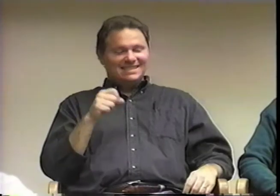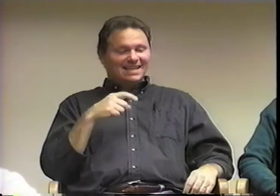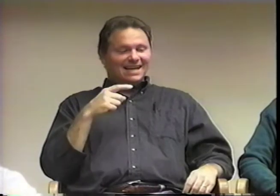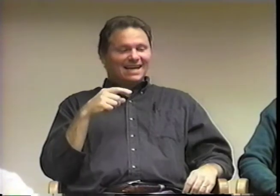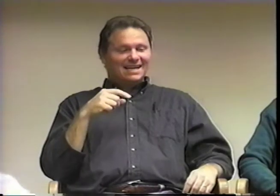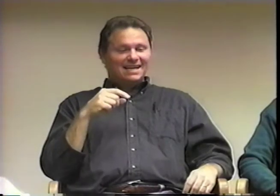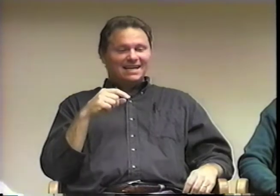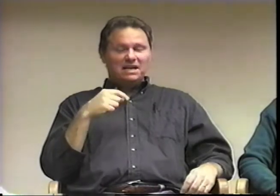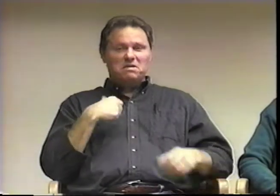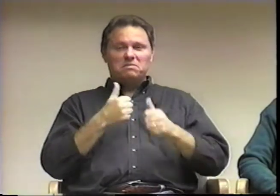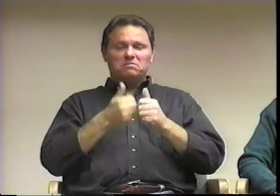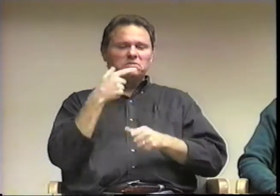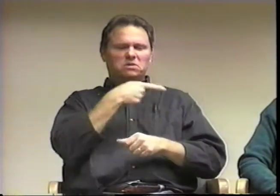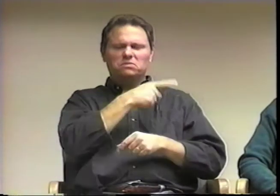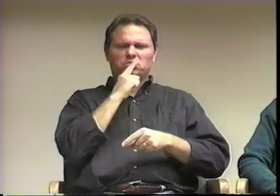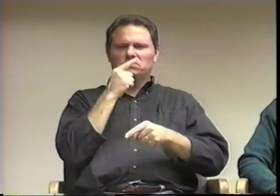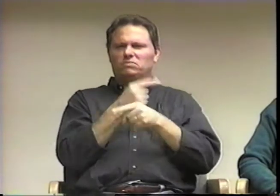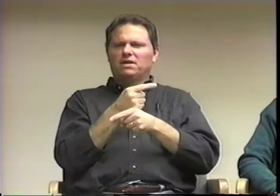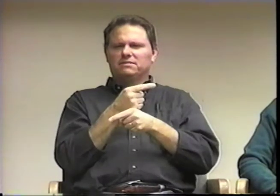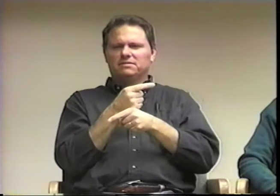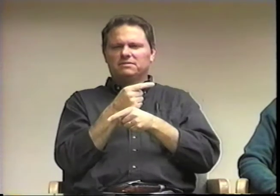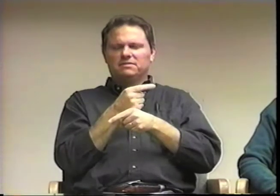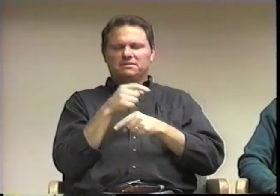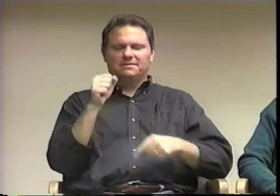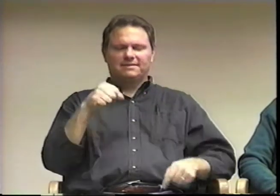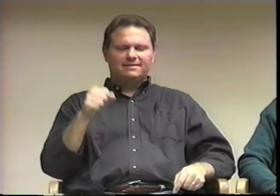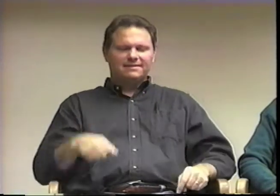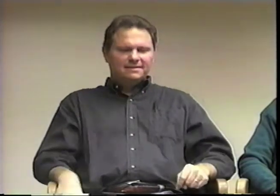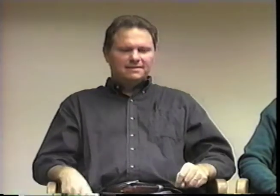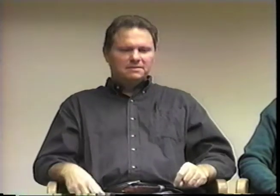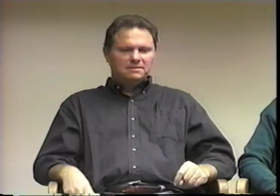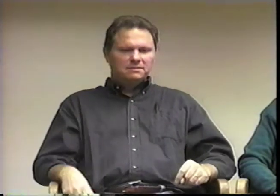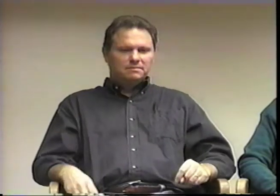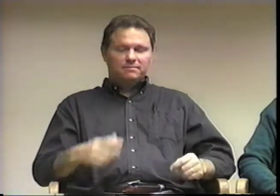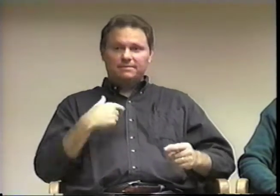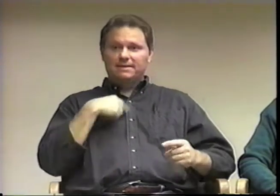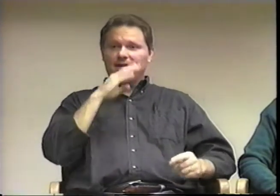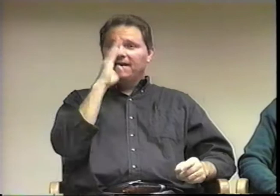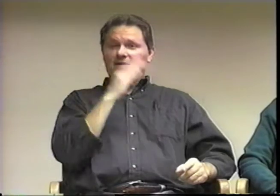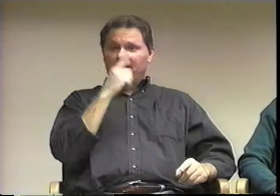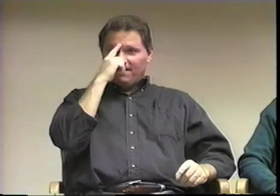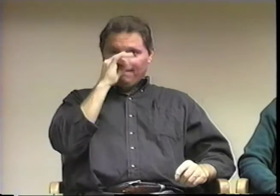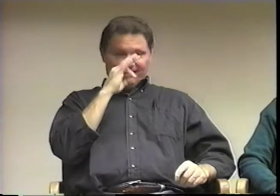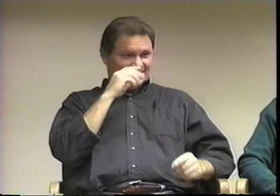I think she's pretty much right.